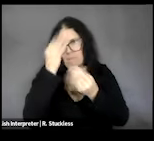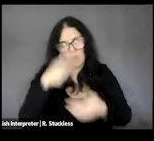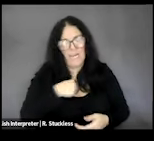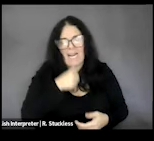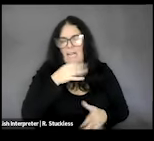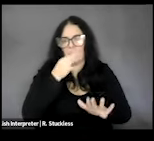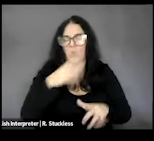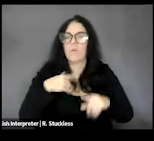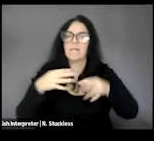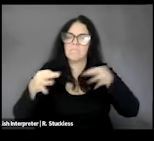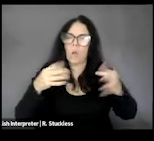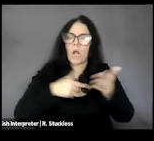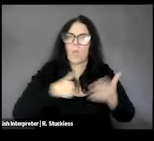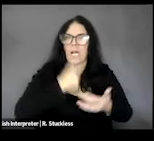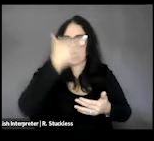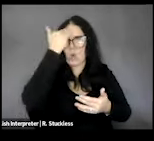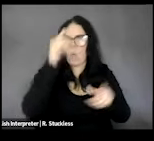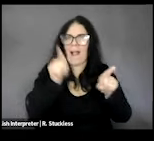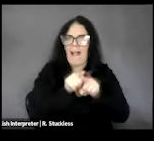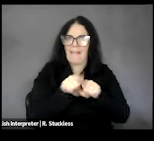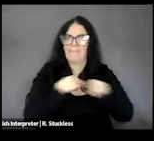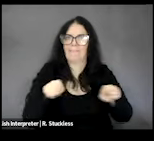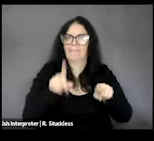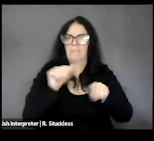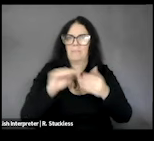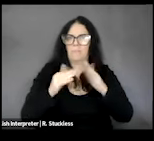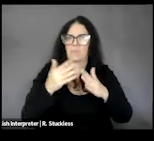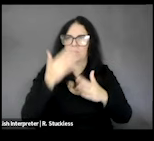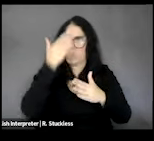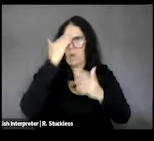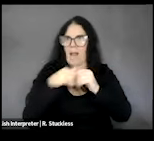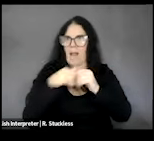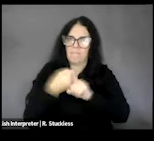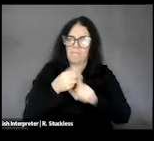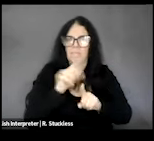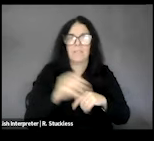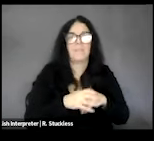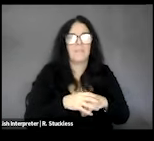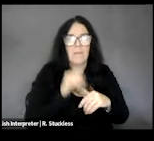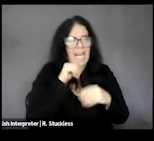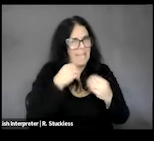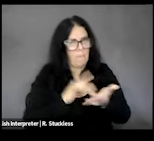what what we know as the experts. Speaking of team and trusted teams, I would like to give the